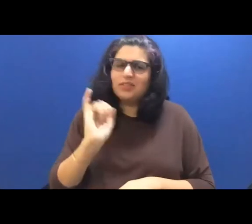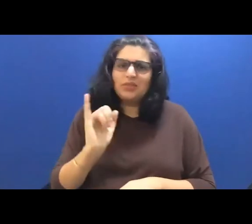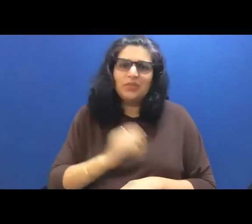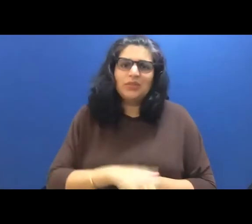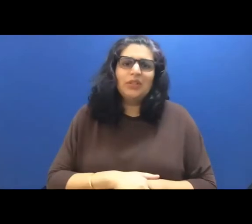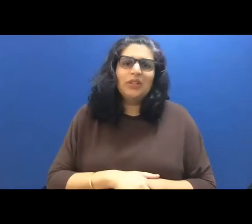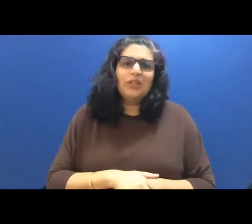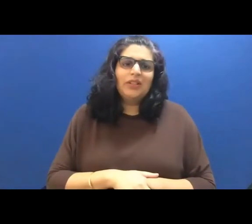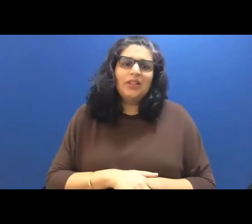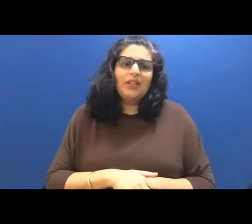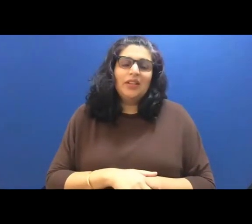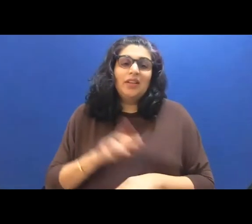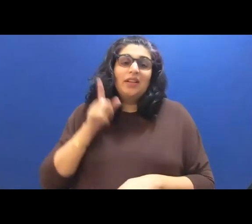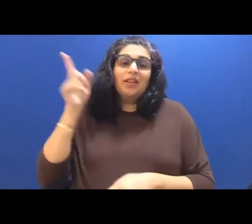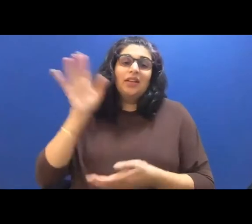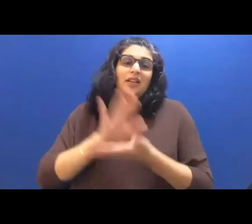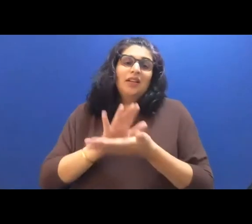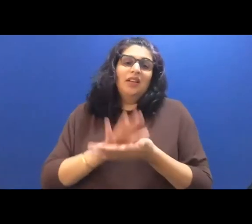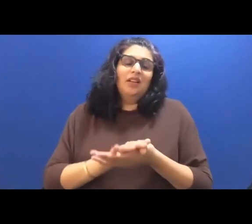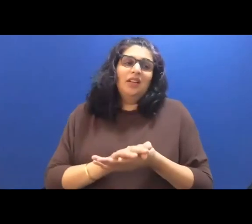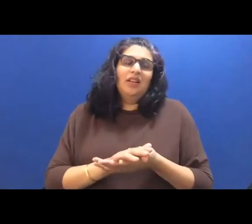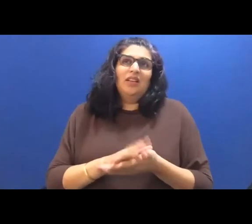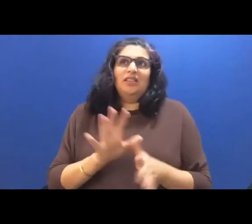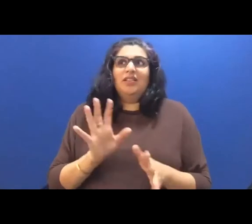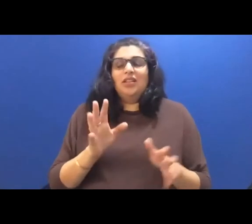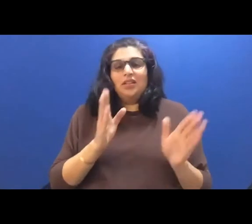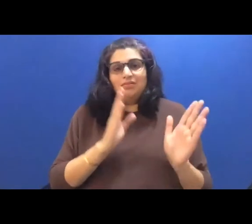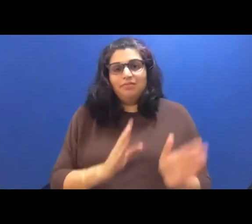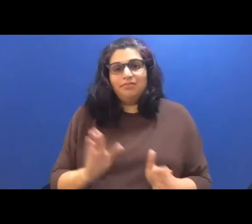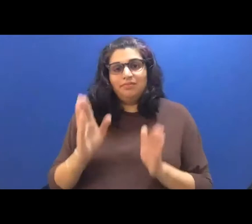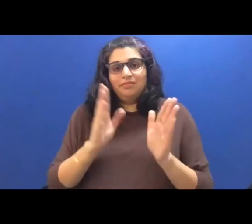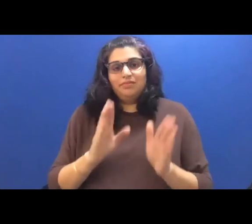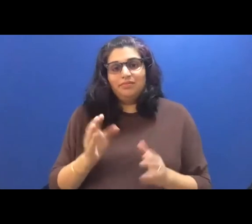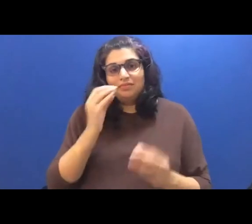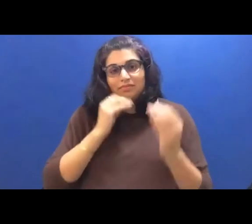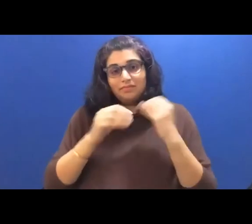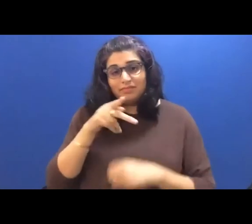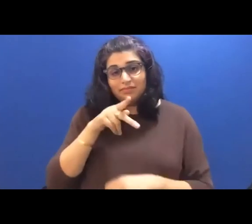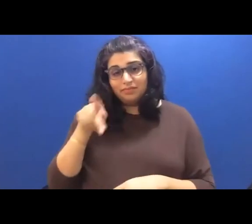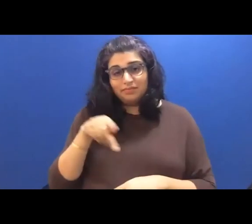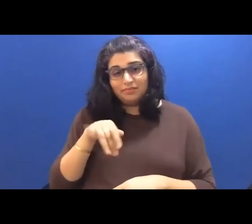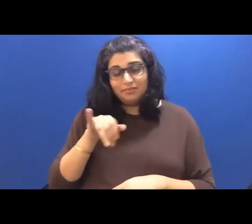to make me dissolve into the background. I ate the pizza we got on Fridays with red sugared